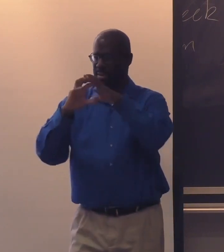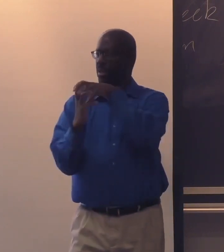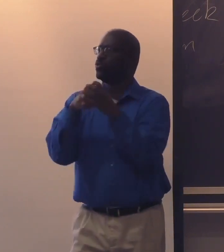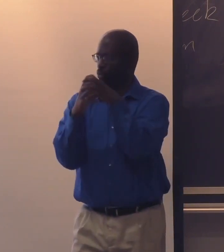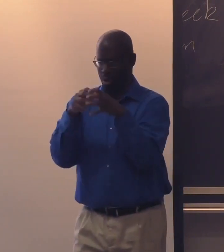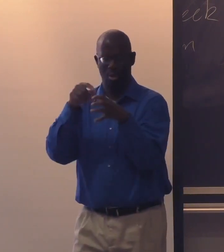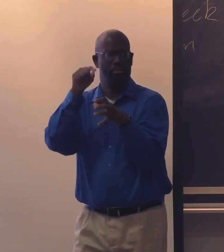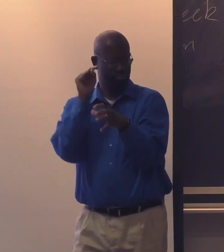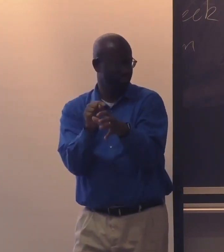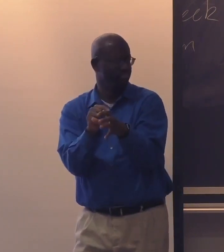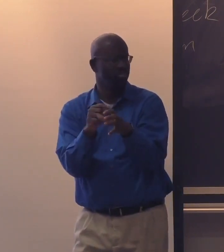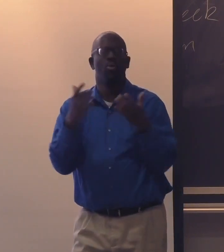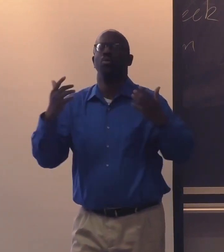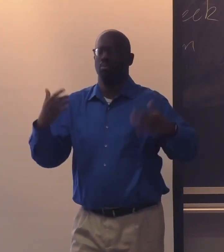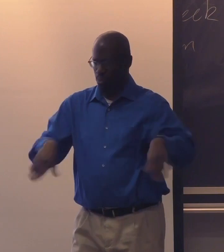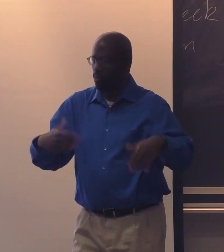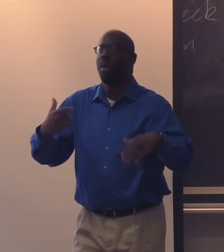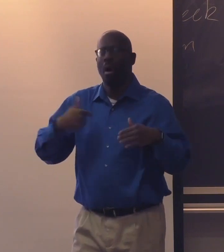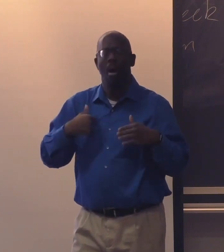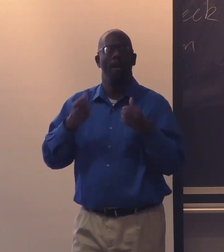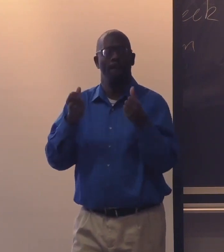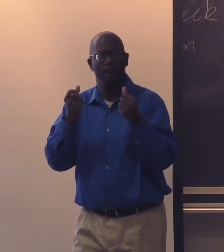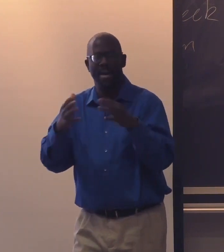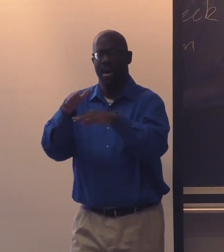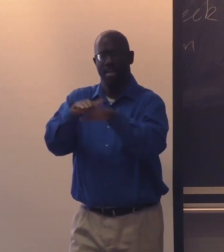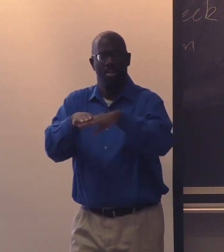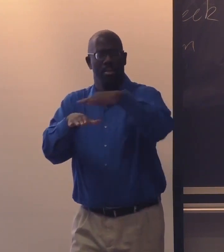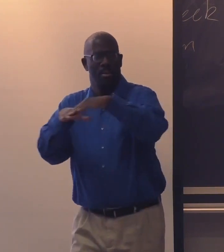that takes place. And I'll sign it this way.